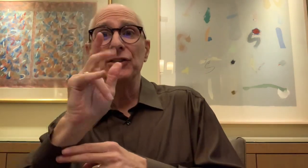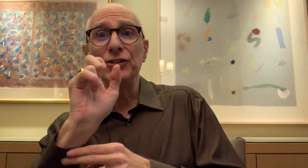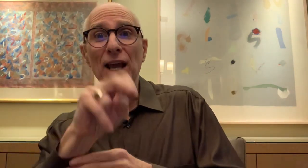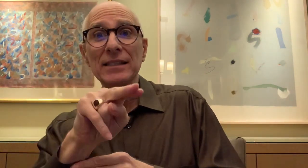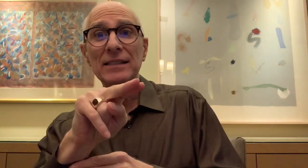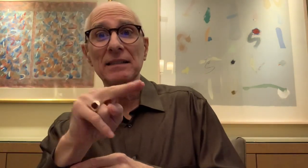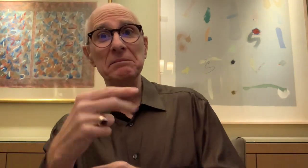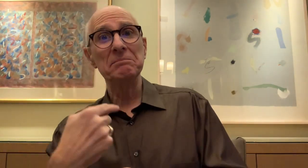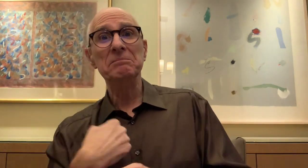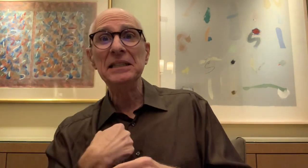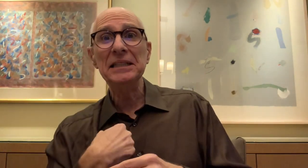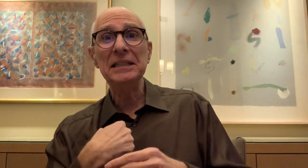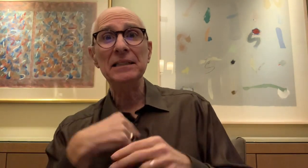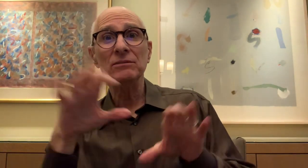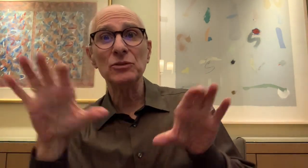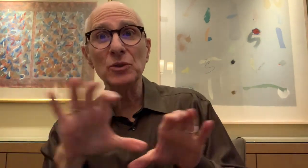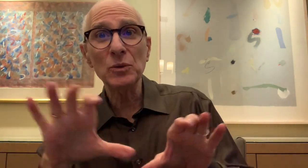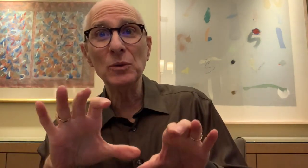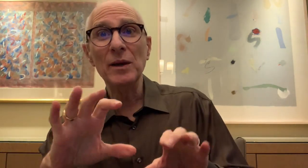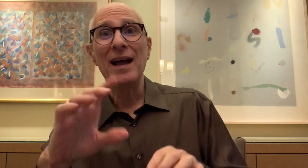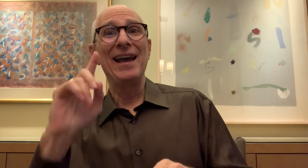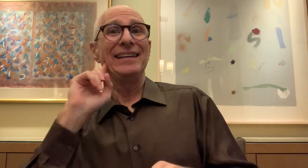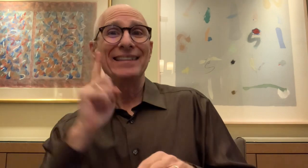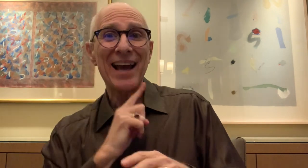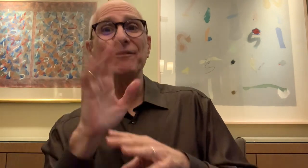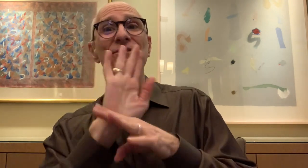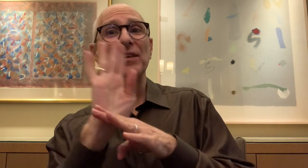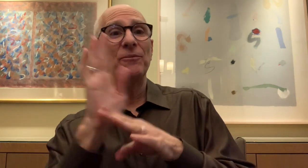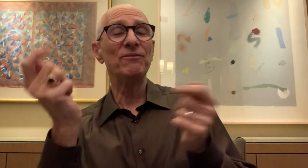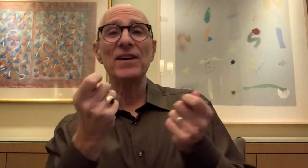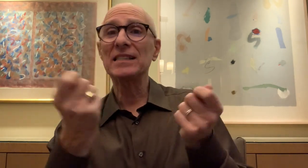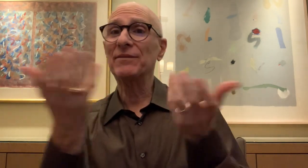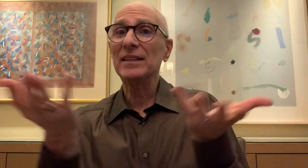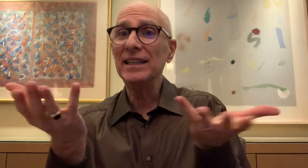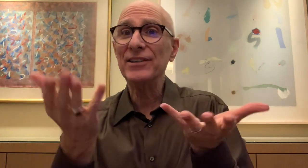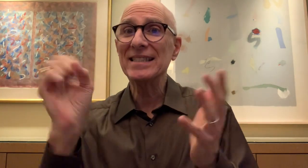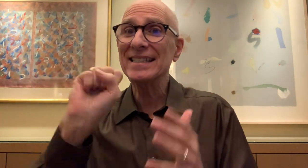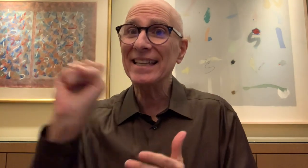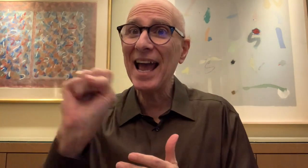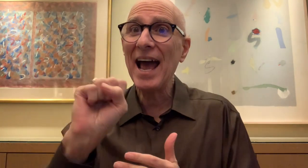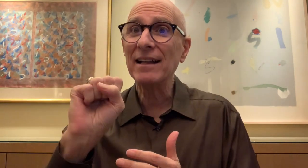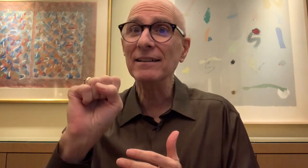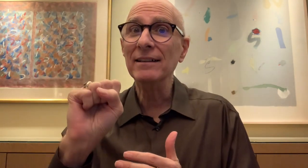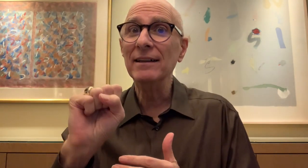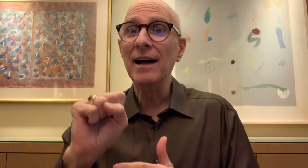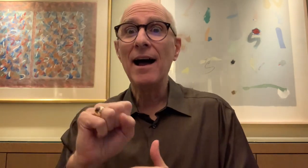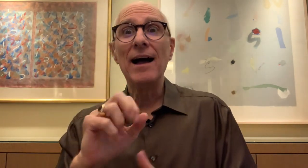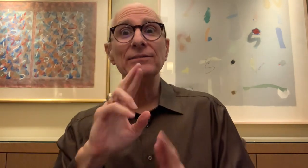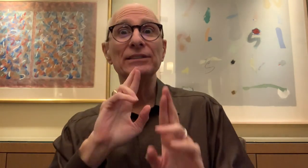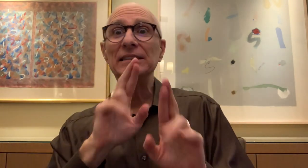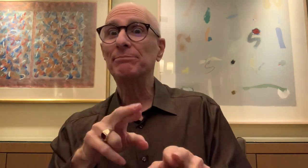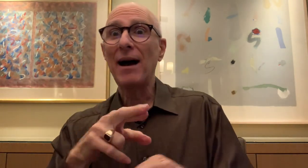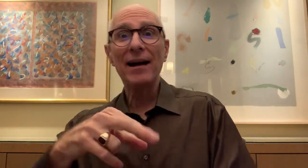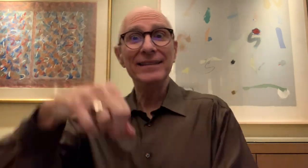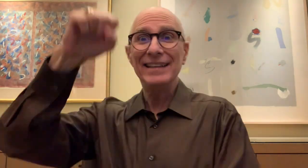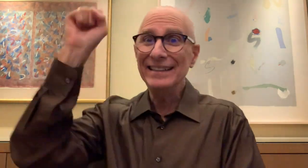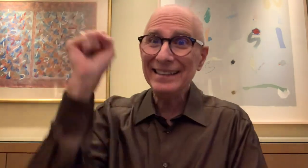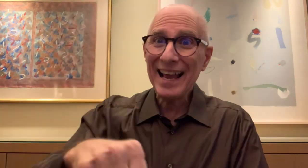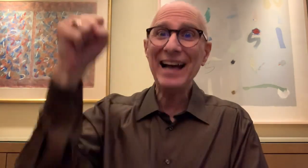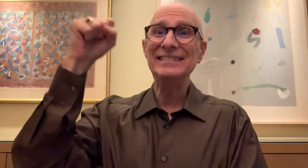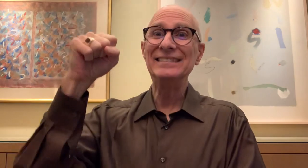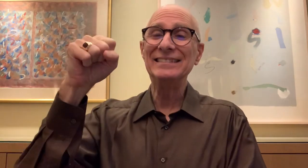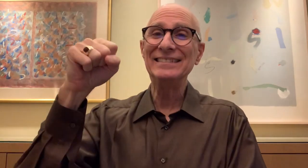with Howie, Jason and me. She said yes!